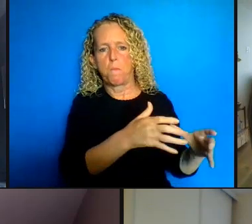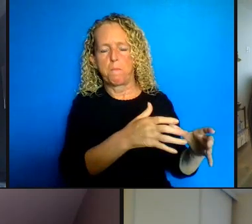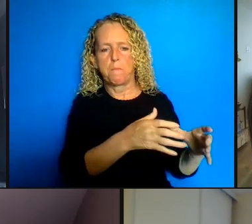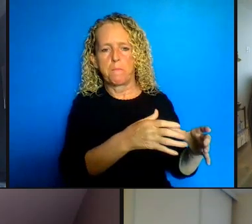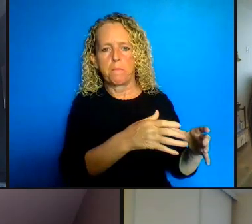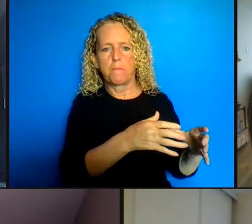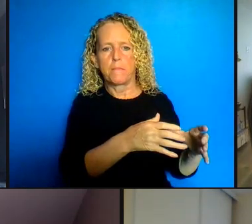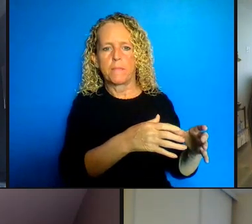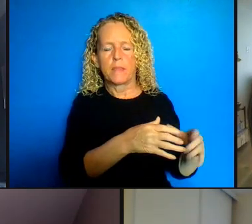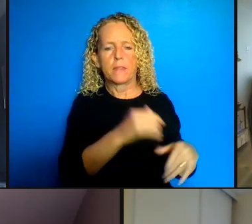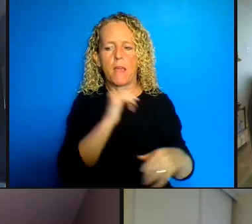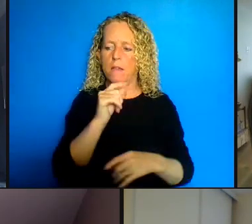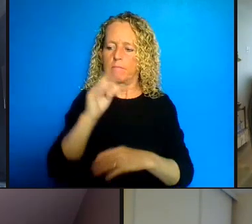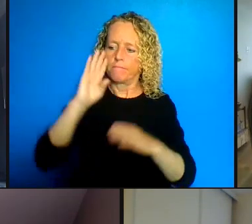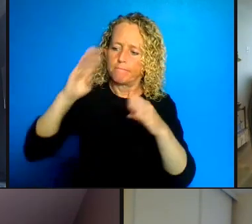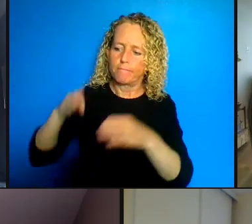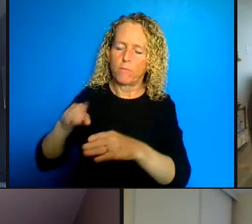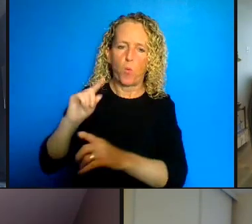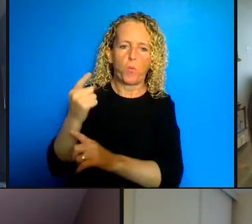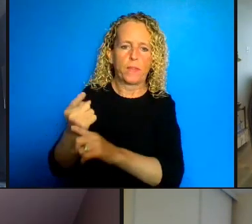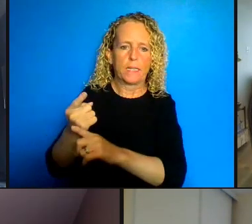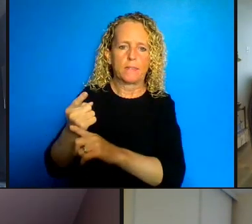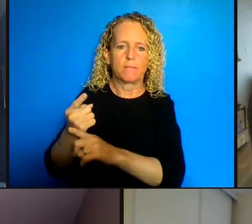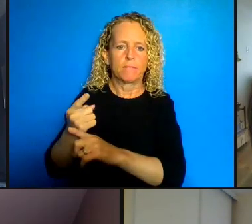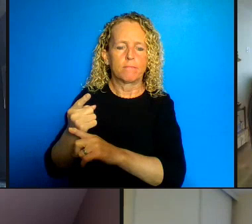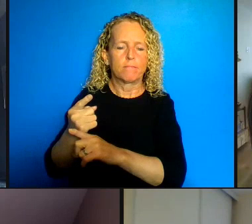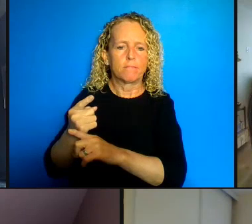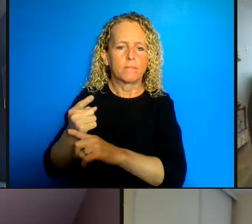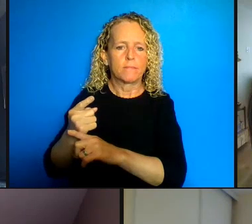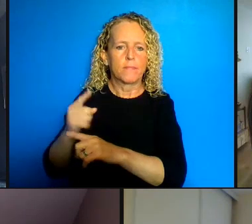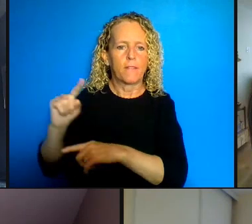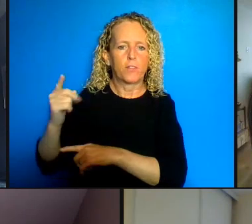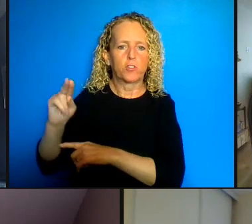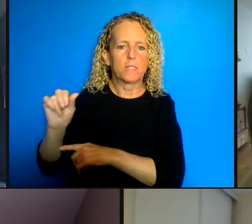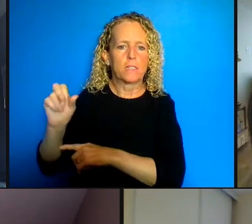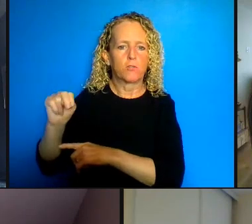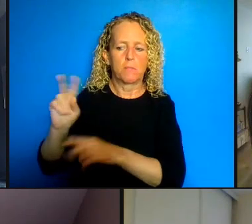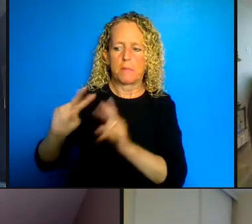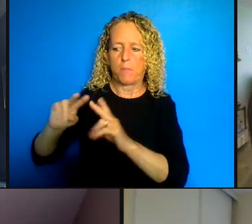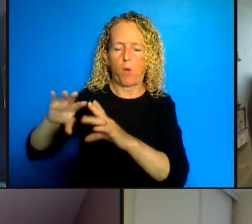that are responding and going forward I mentioned that we had seen some great